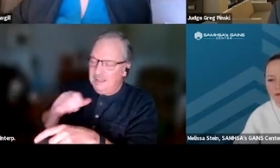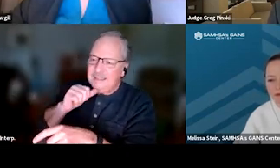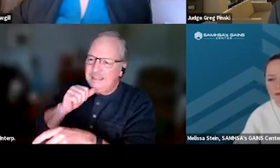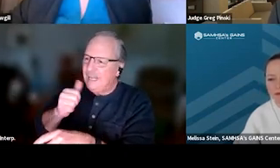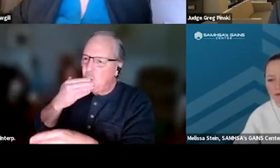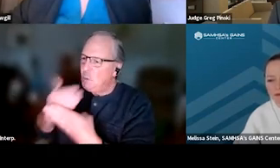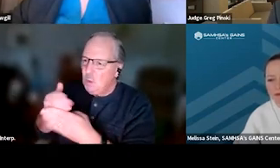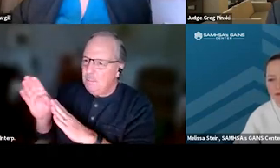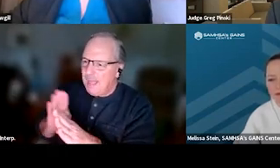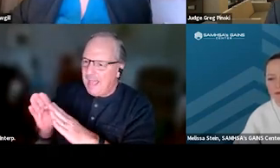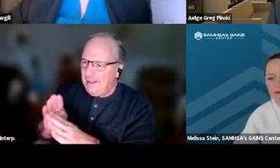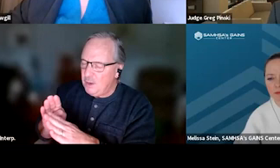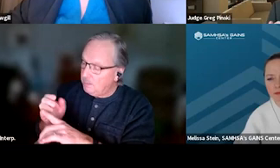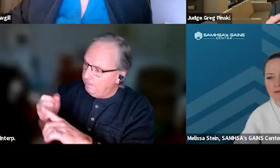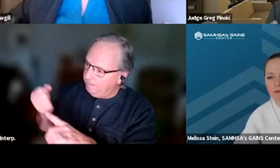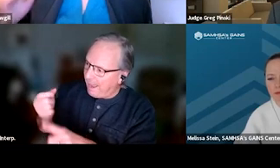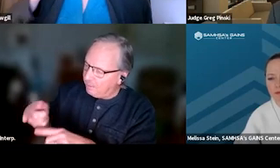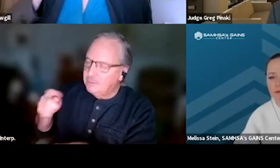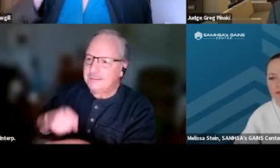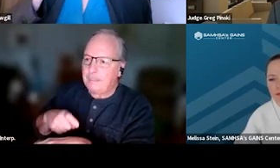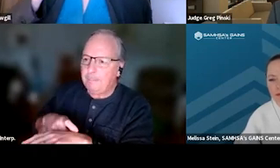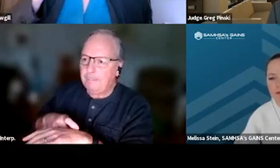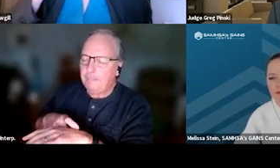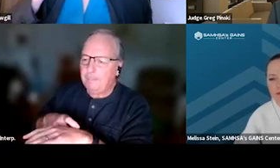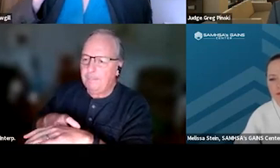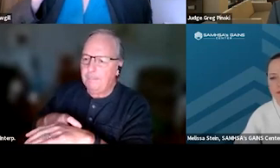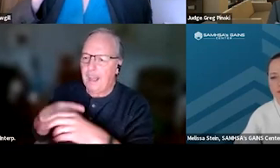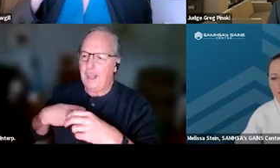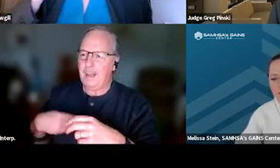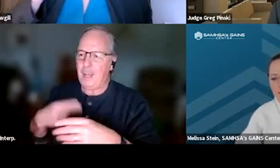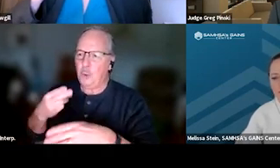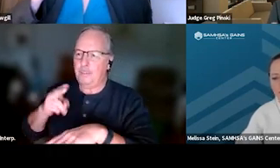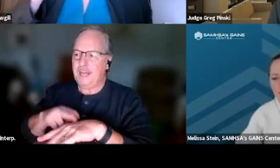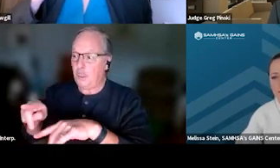to impact their time, by human nature, they will work hard